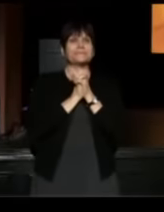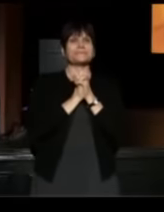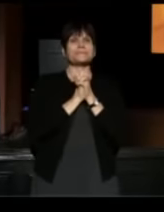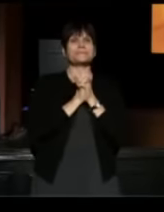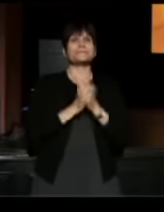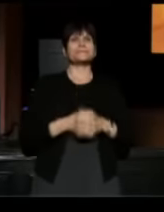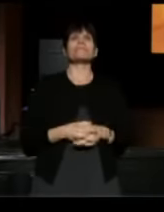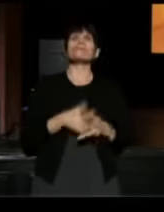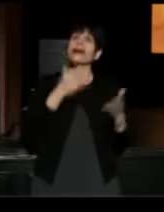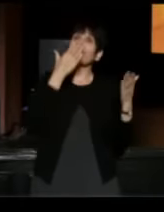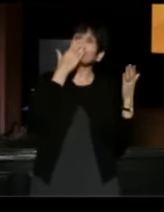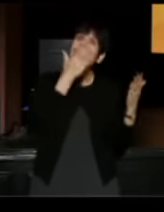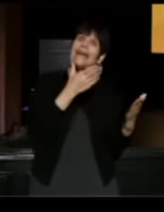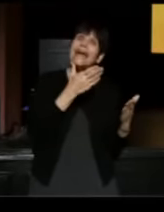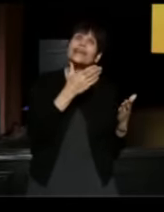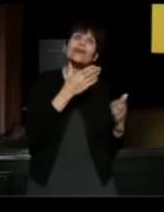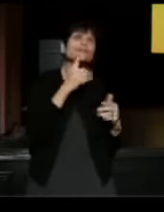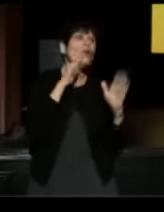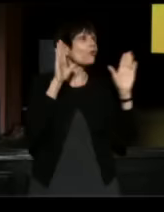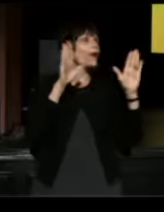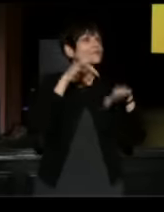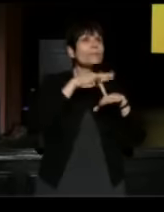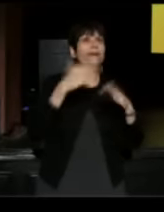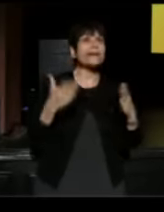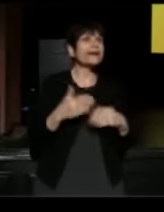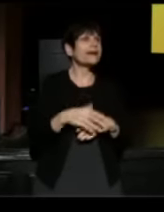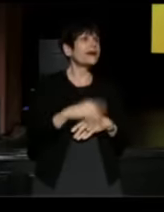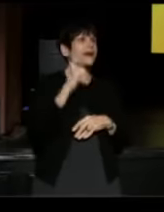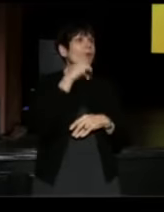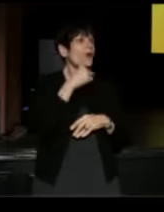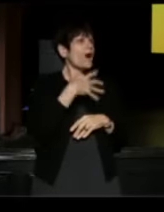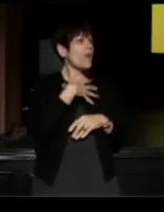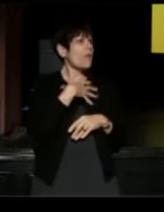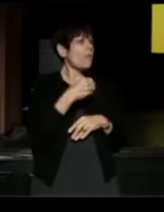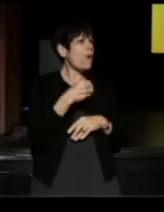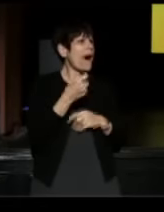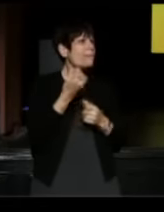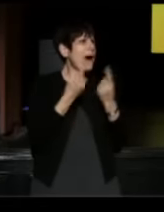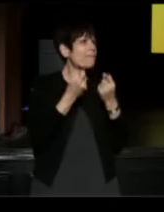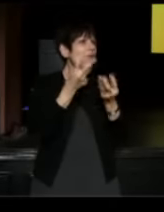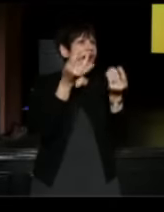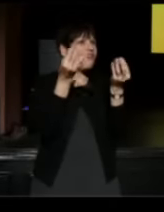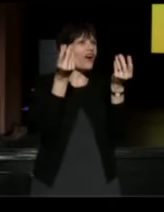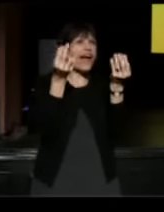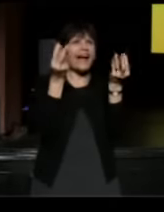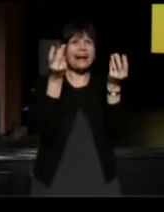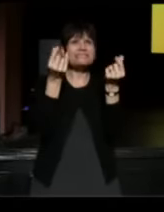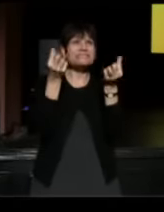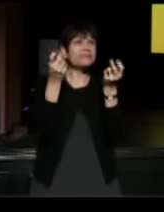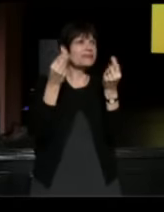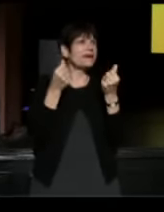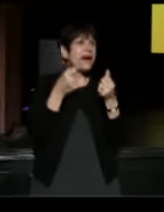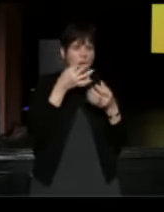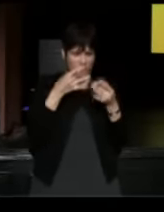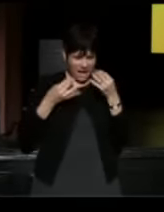Thank you Daphina. Hi, it's so great to be here. Who's got that white popcorn on their hands? Oh my god.